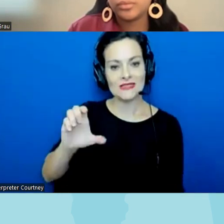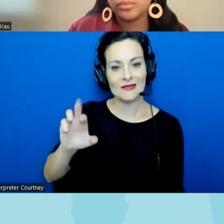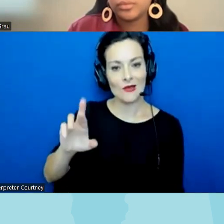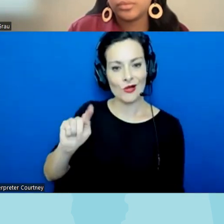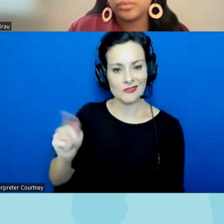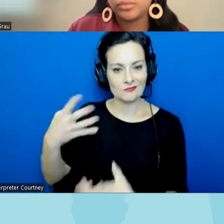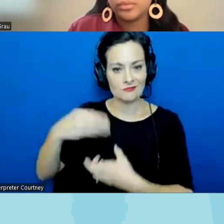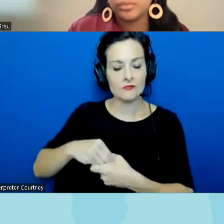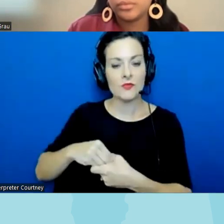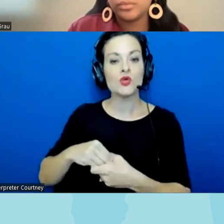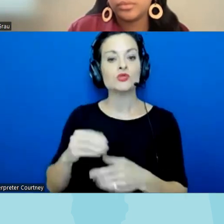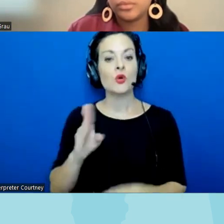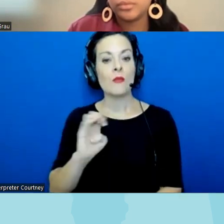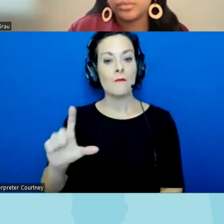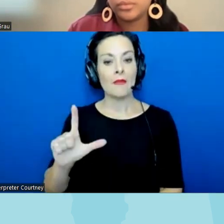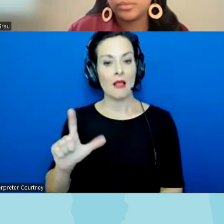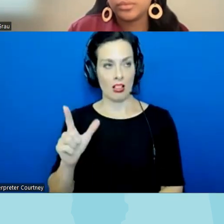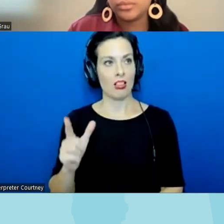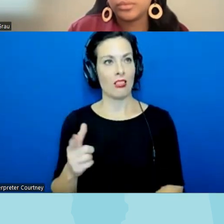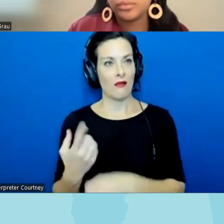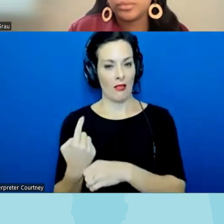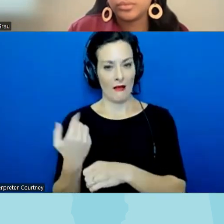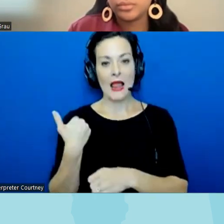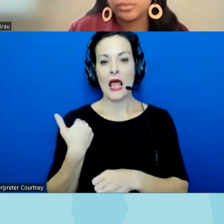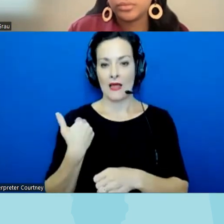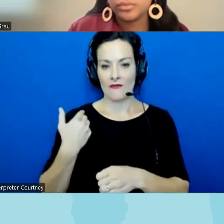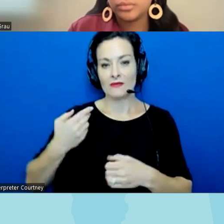hearing that were introduced last session so we came out in strong opposition obviously to this